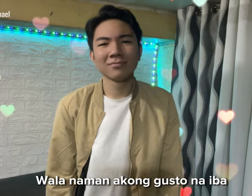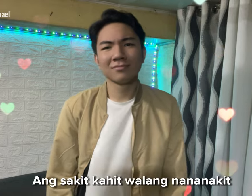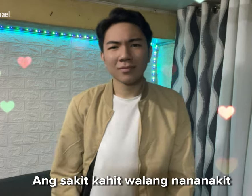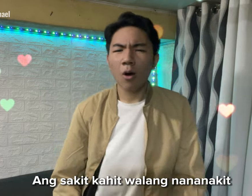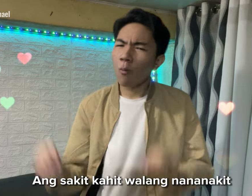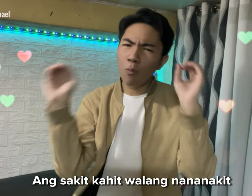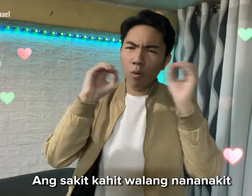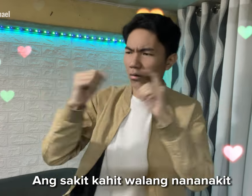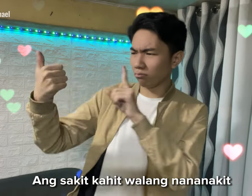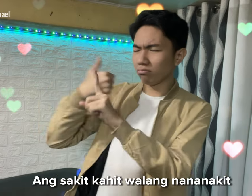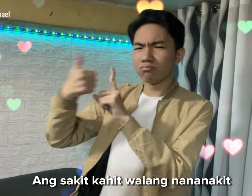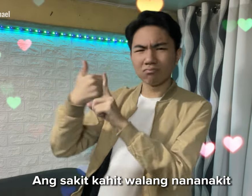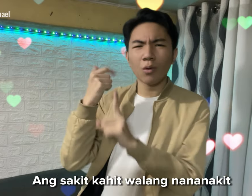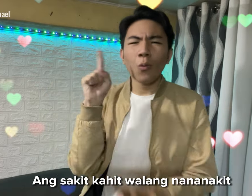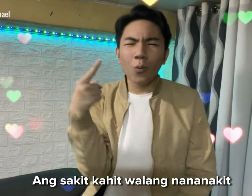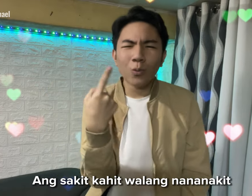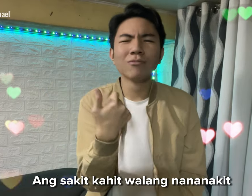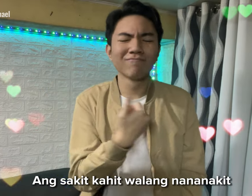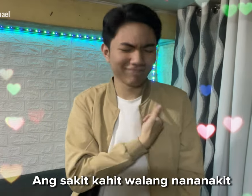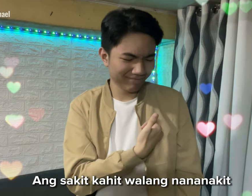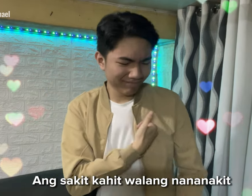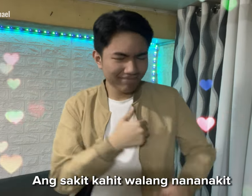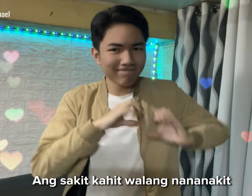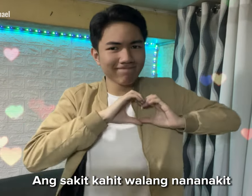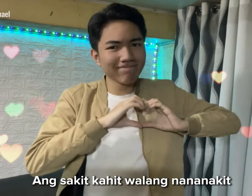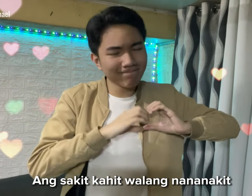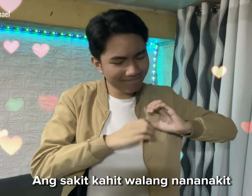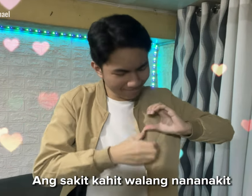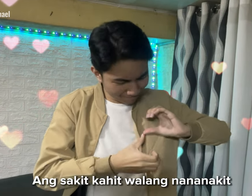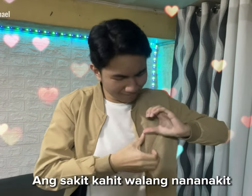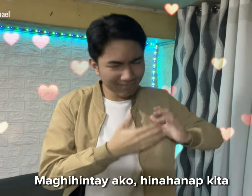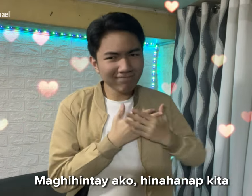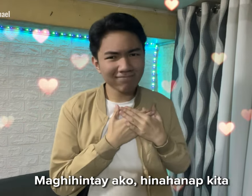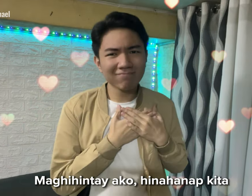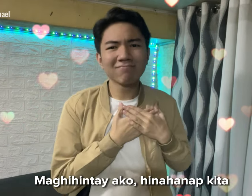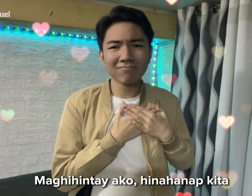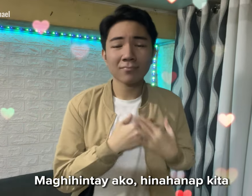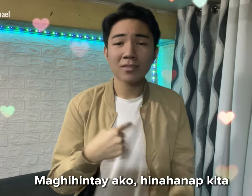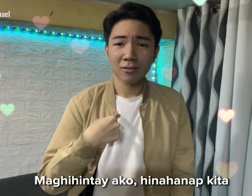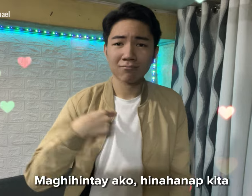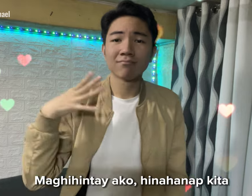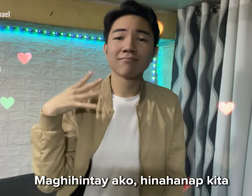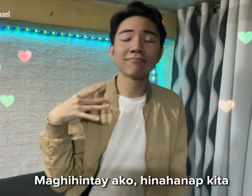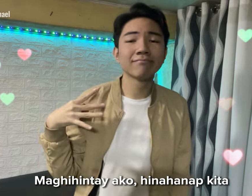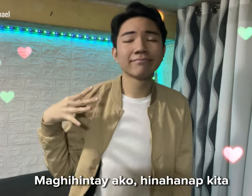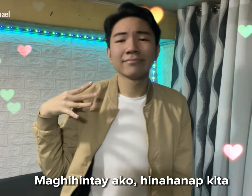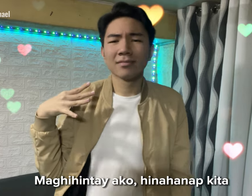It hurts, even if no one is hurting me I'm waiting